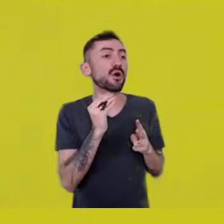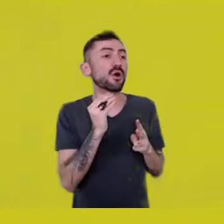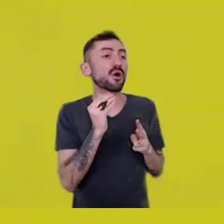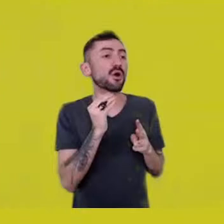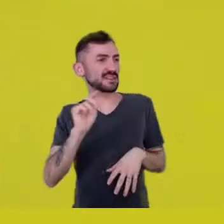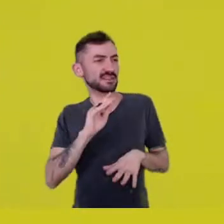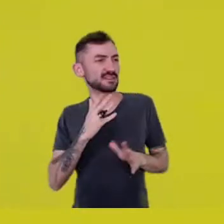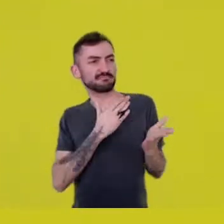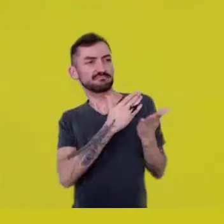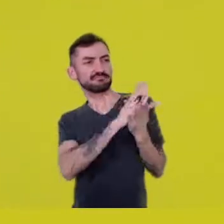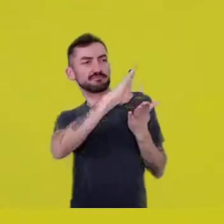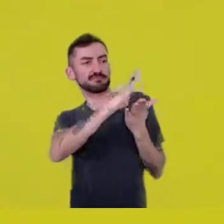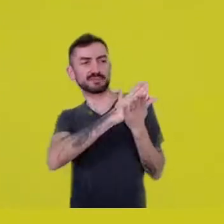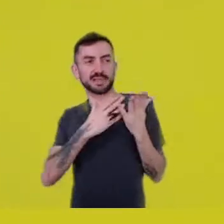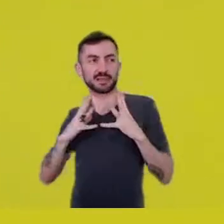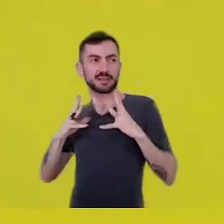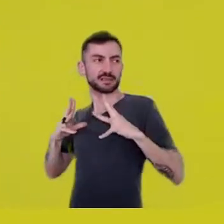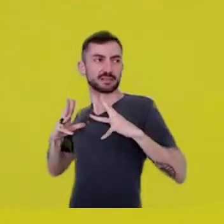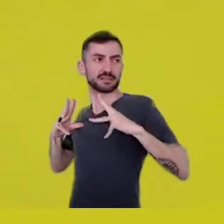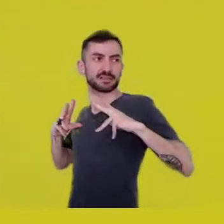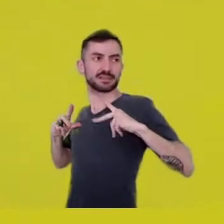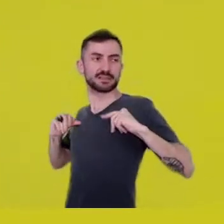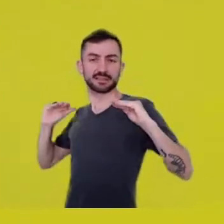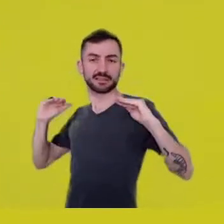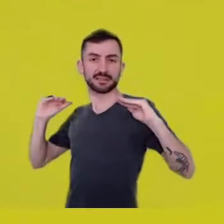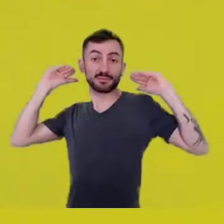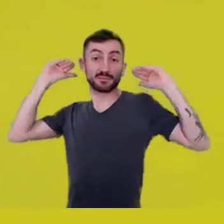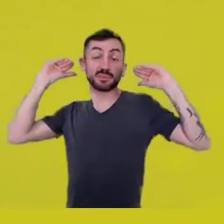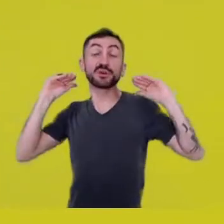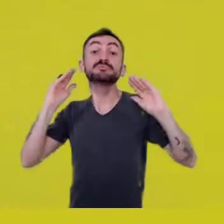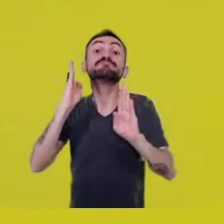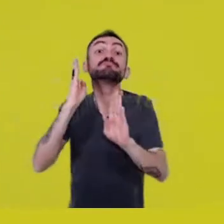now we’re paying a very high price for that,